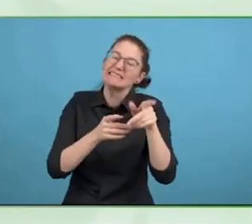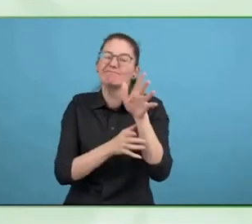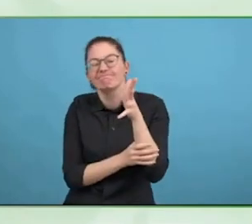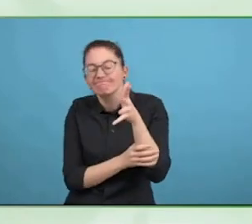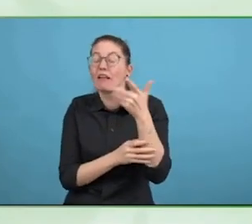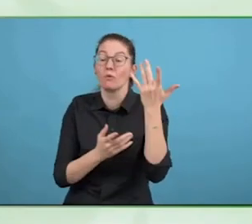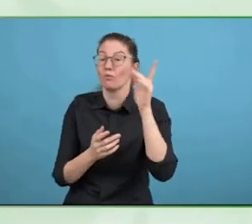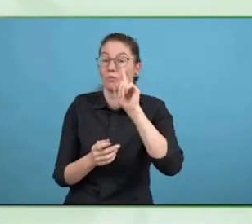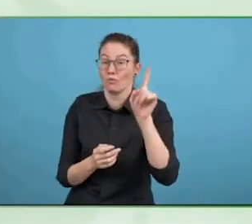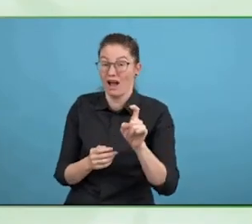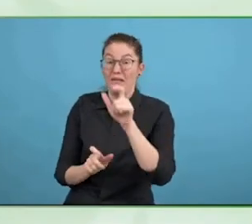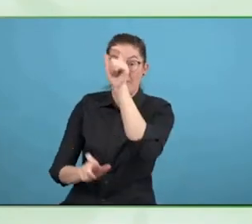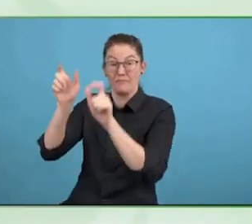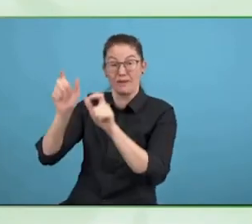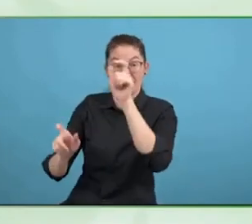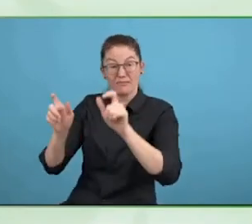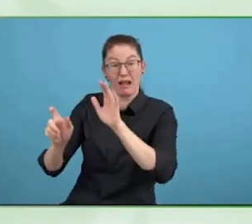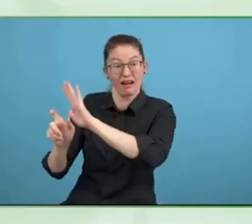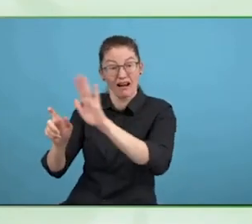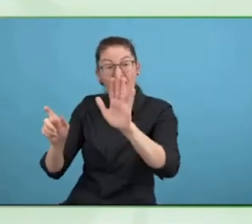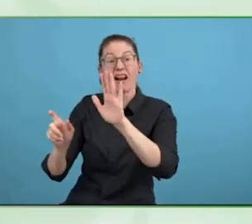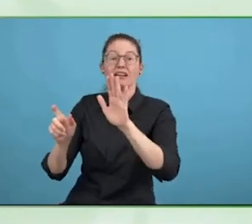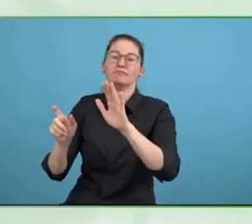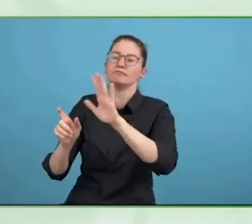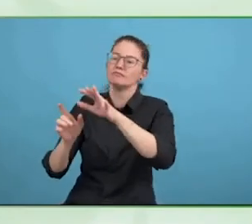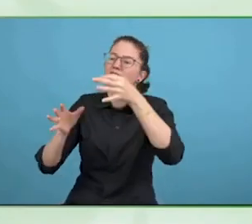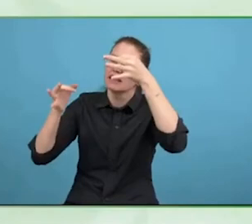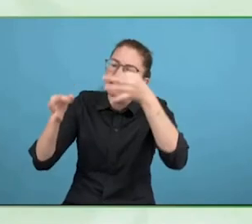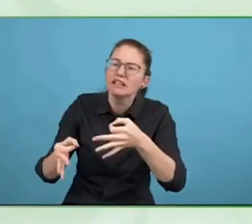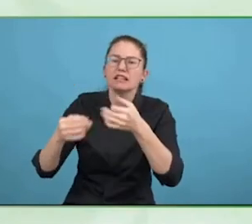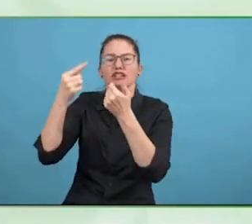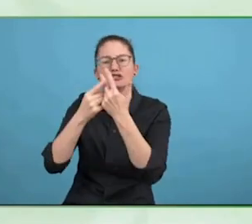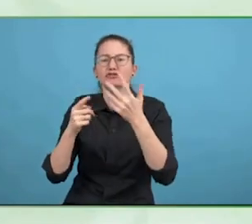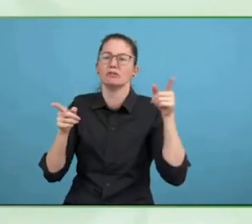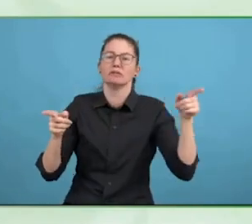help and promote the rights of people with disabilities.